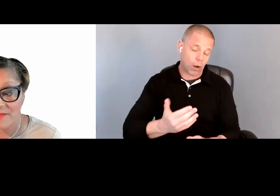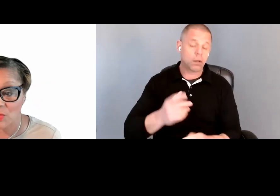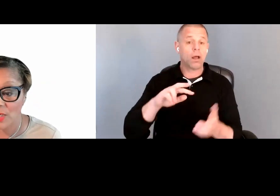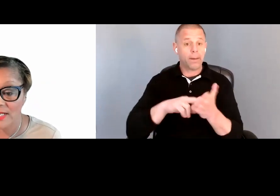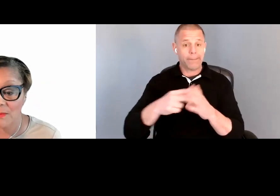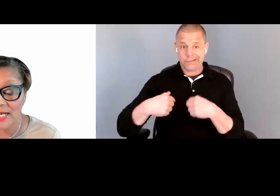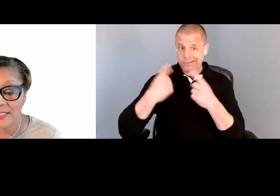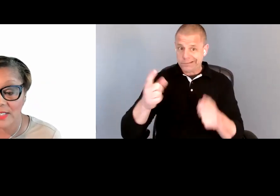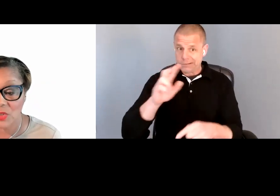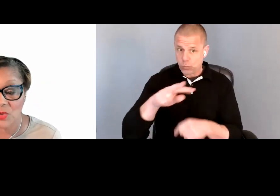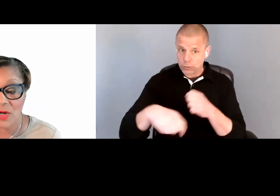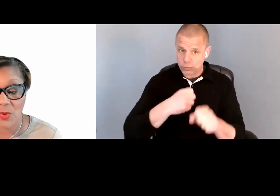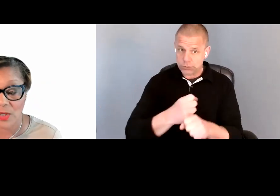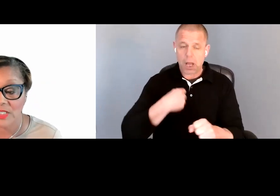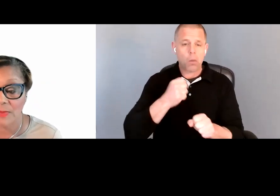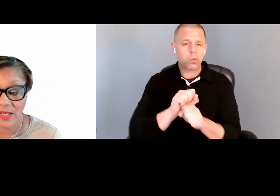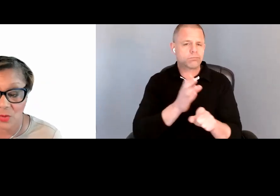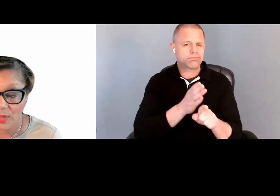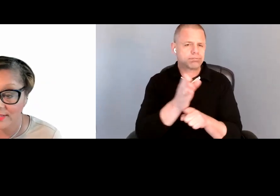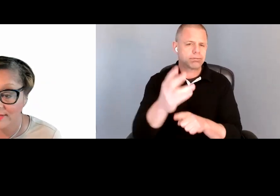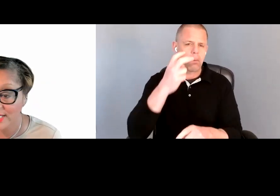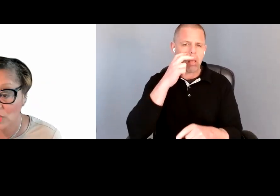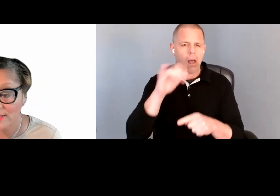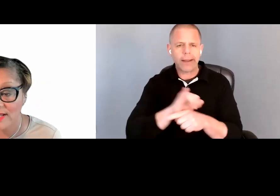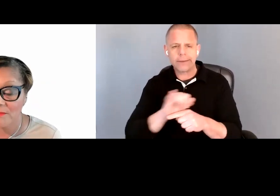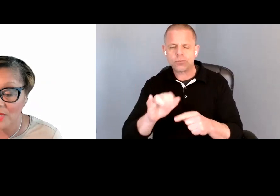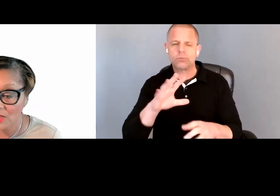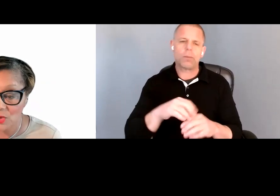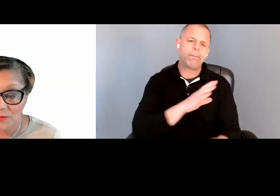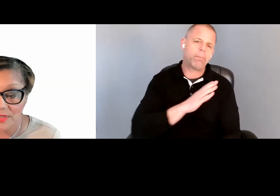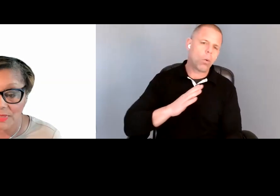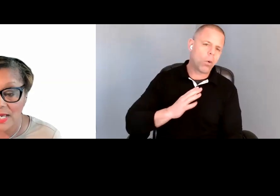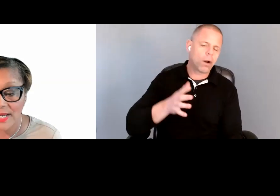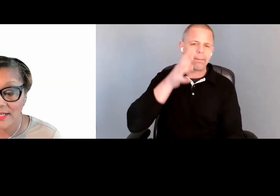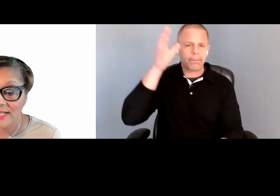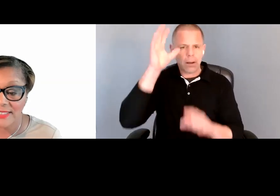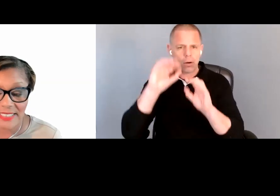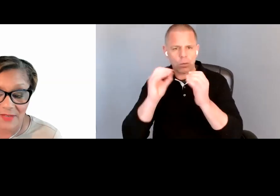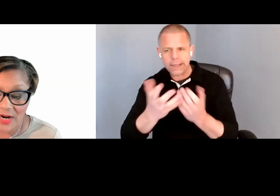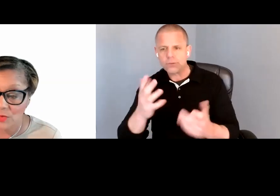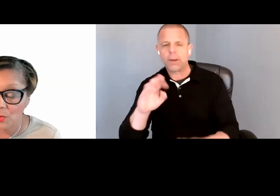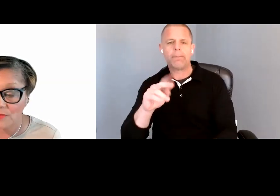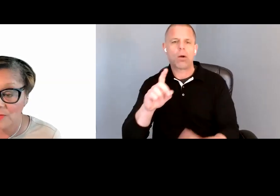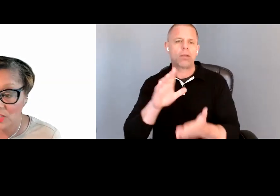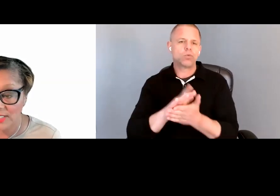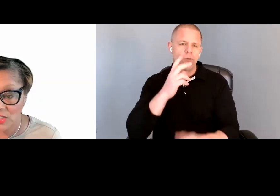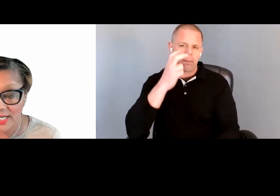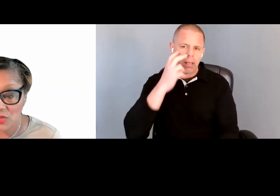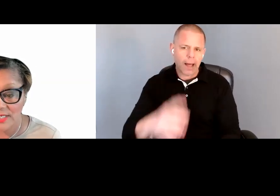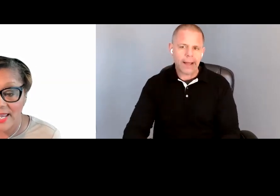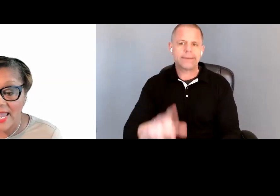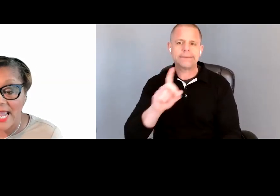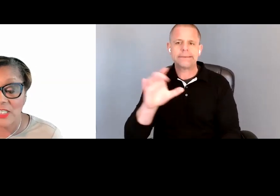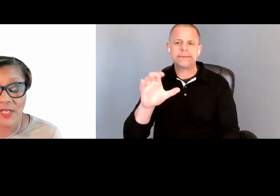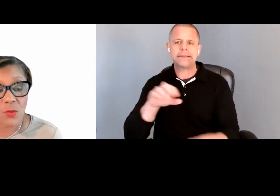I have been working with the blind industry on boards, Maryland for the Blind. I spent